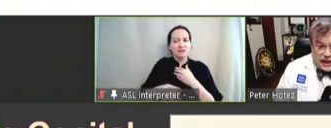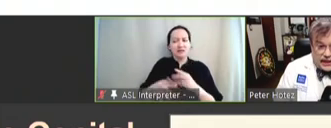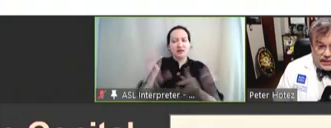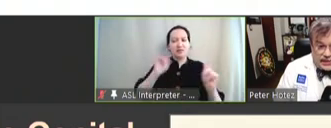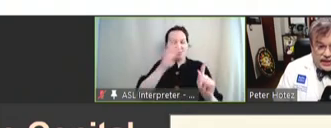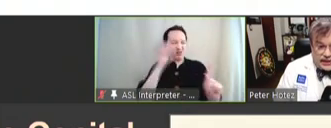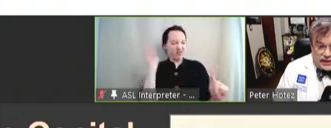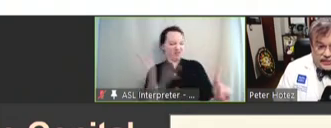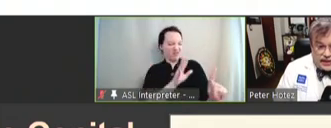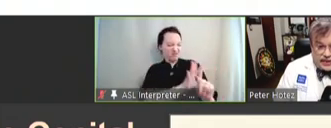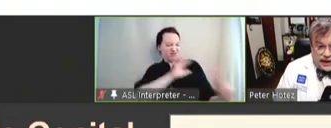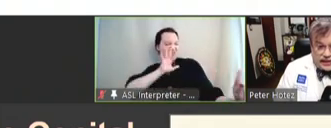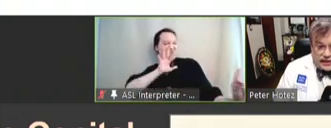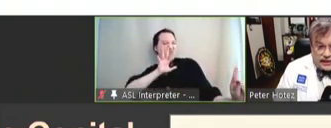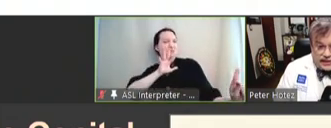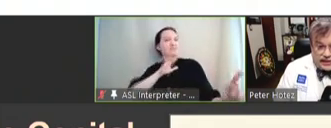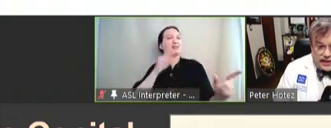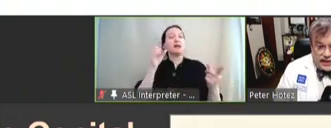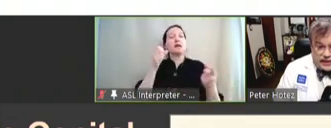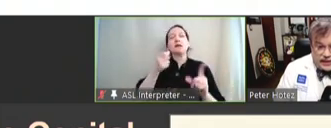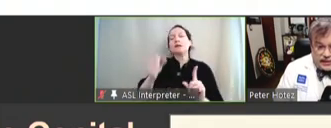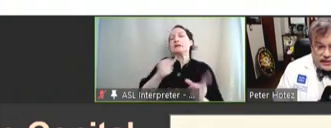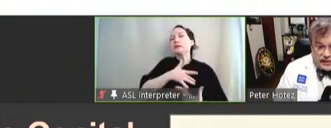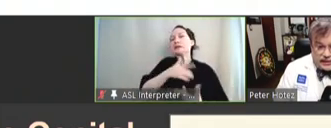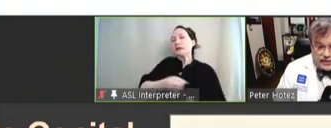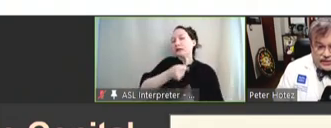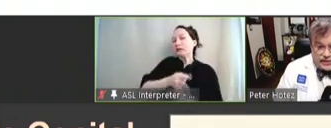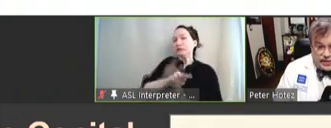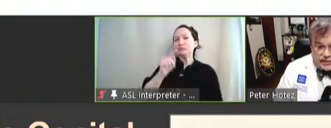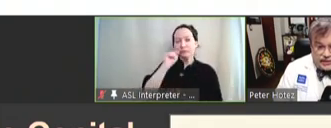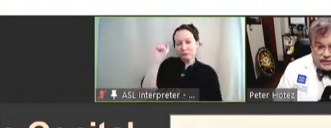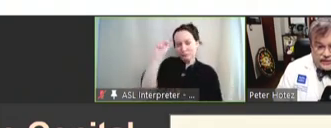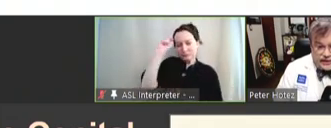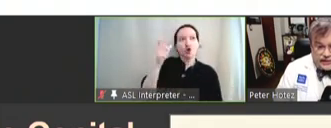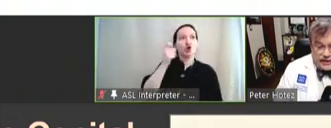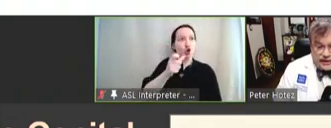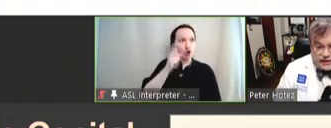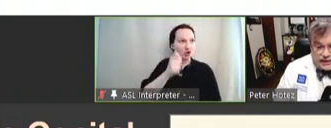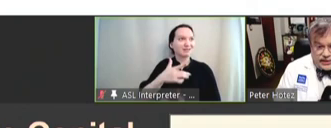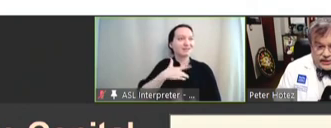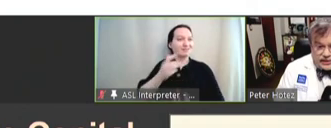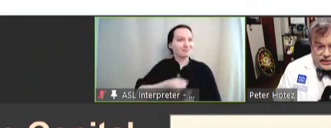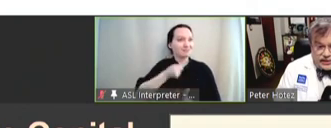and it peaks around adolescence, so adolescent girls are most affected -- adolescent young adult